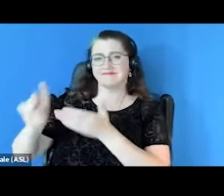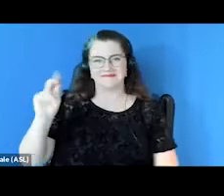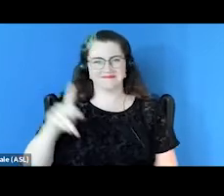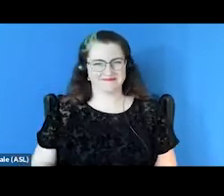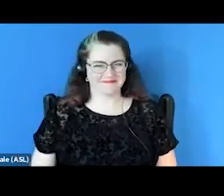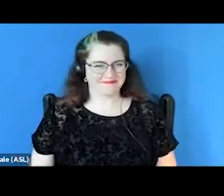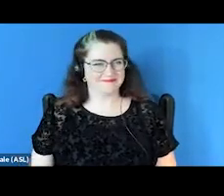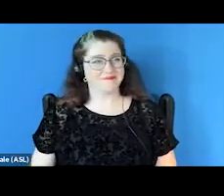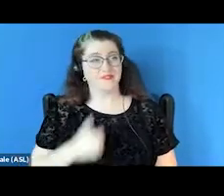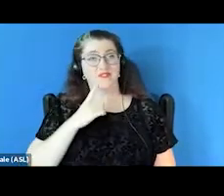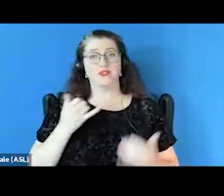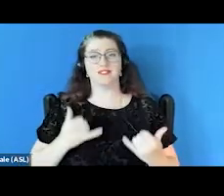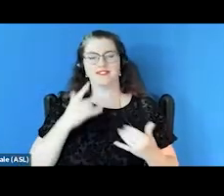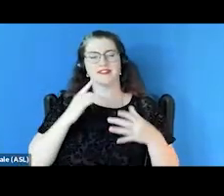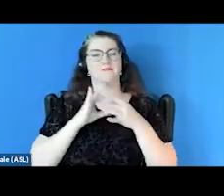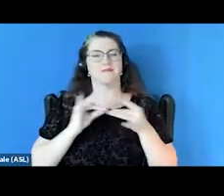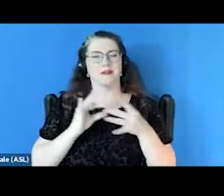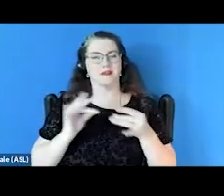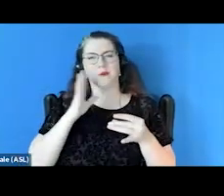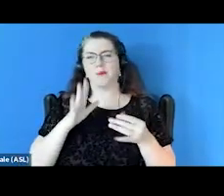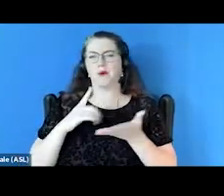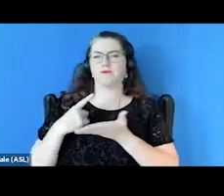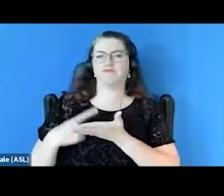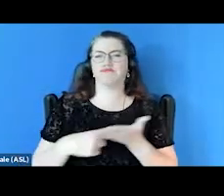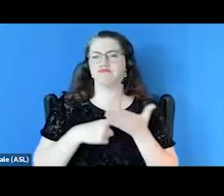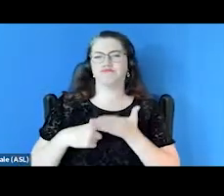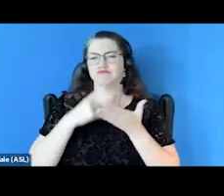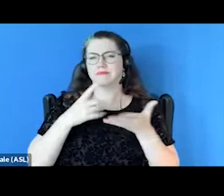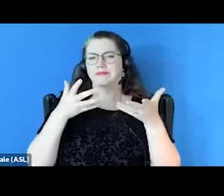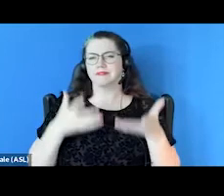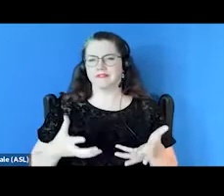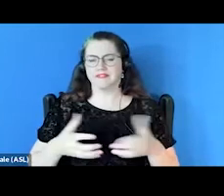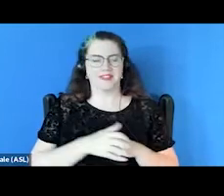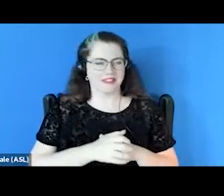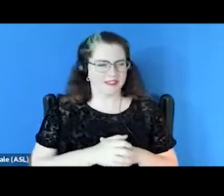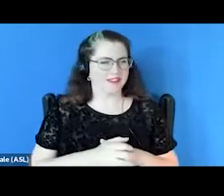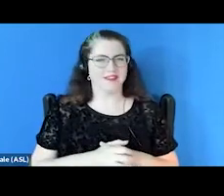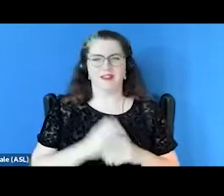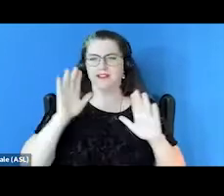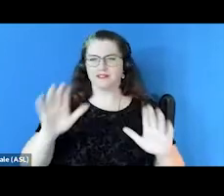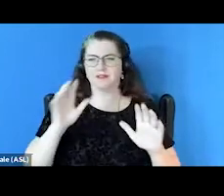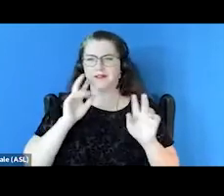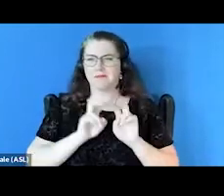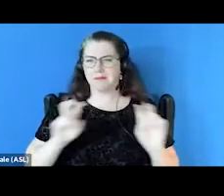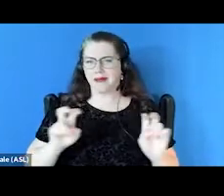So today as I mentioned, it's gonna be very discussion based. We have a great panelist team today.